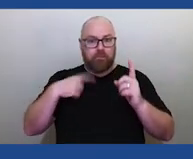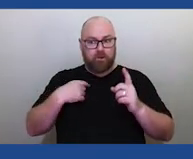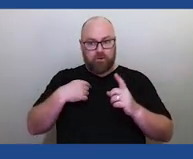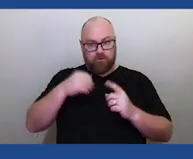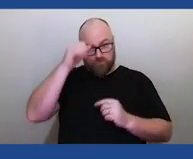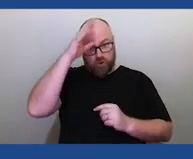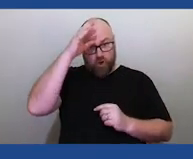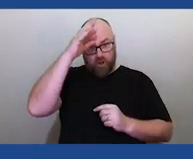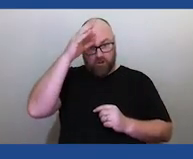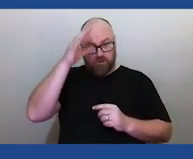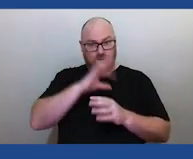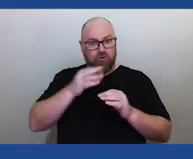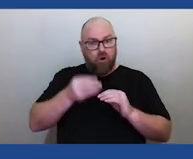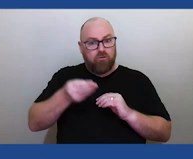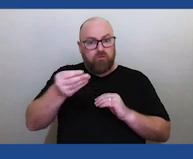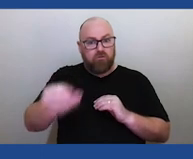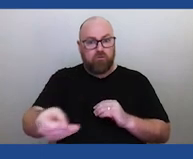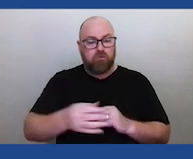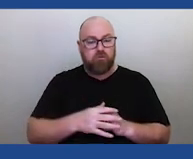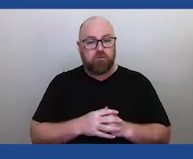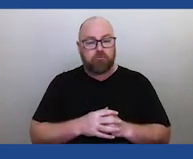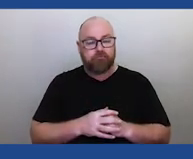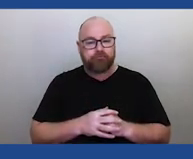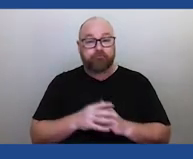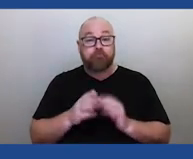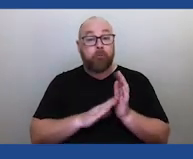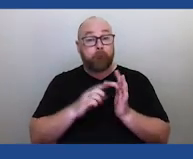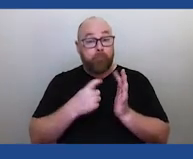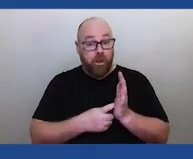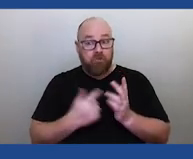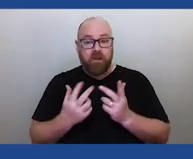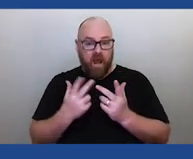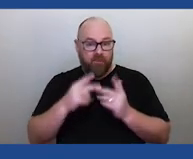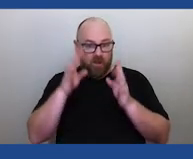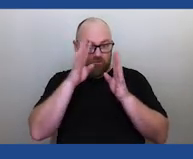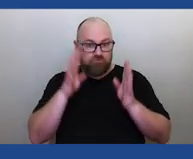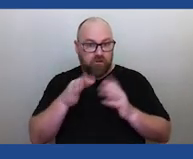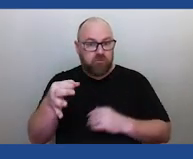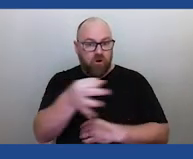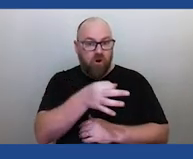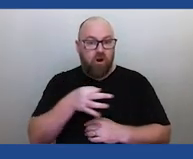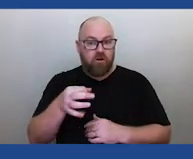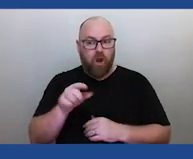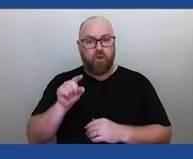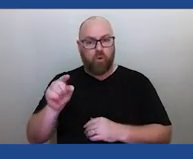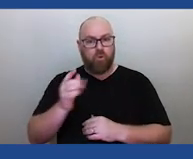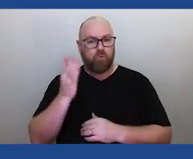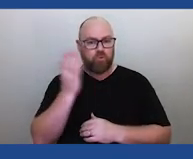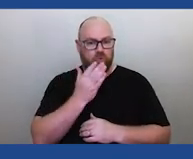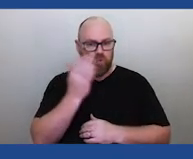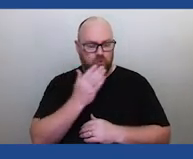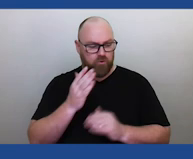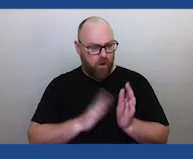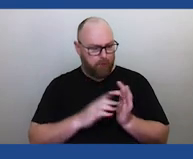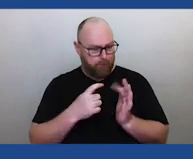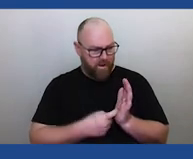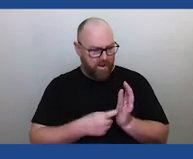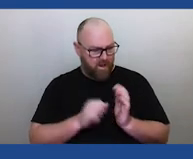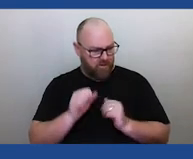In places like Mer and other islands in the Torres Strait, the schools only, I mean, I think on Mer the school only has 50 or 60 children